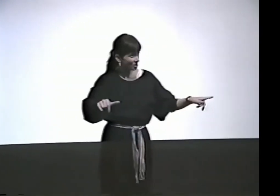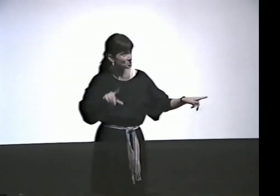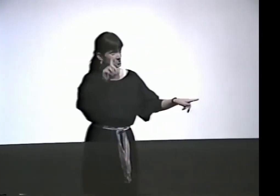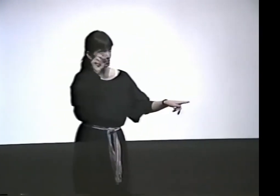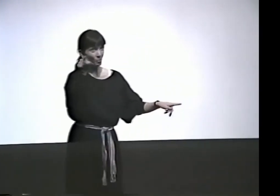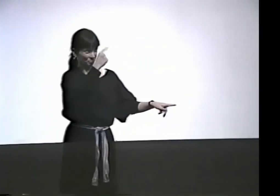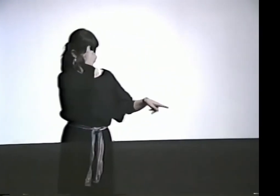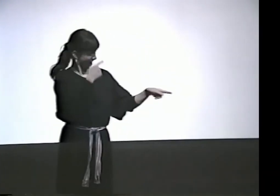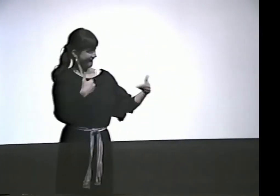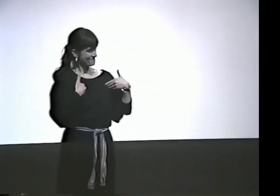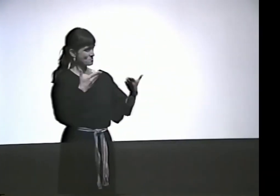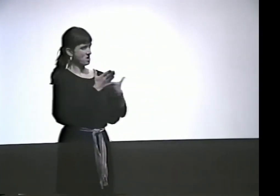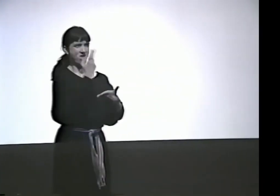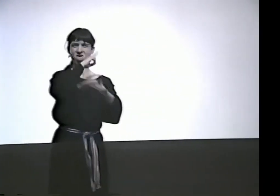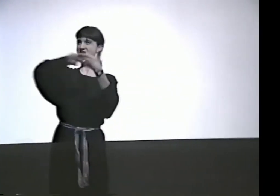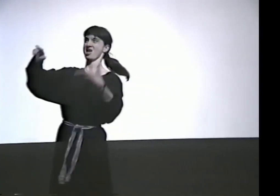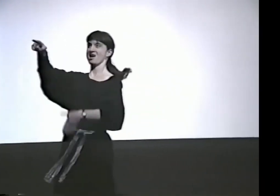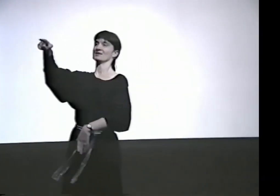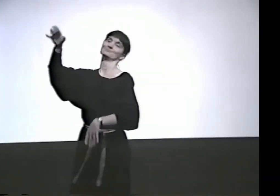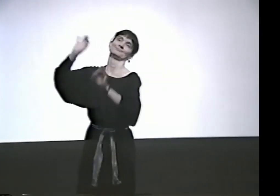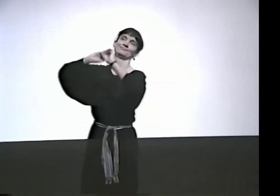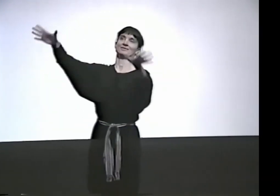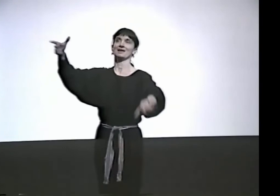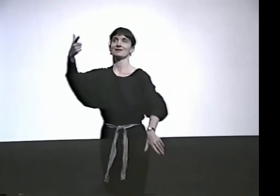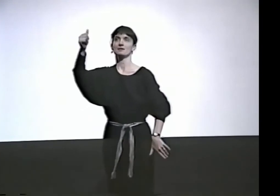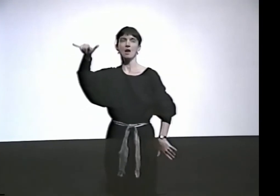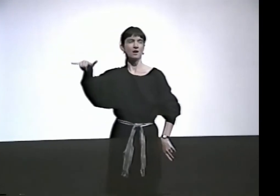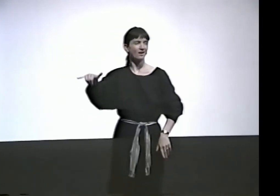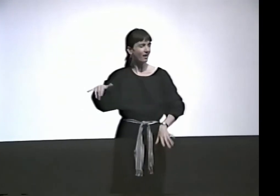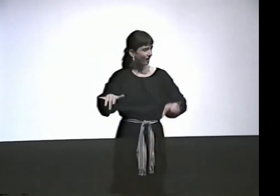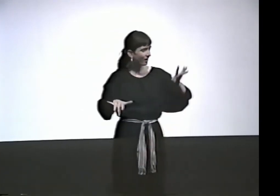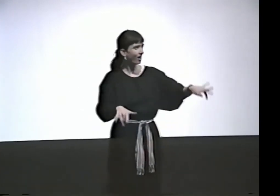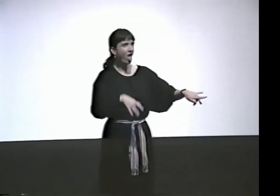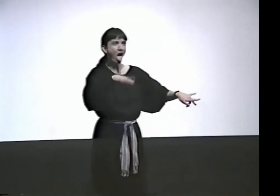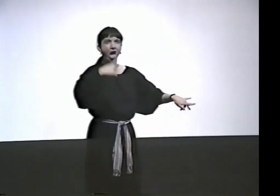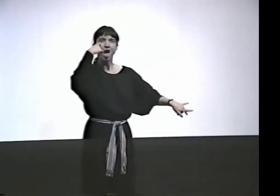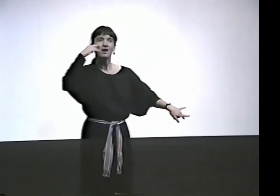PROFESSIONAL BALLET ARTISTS.